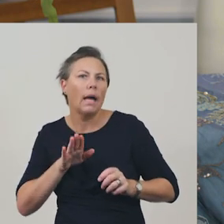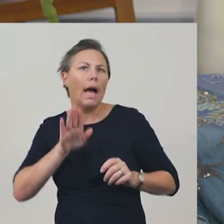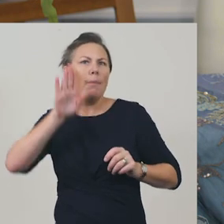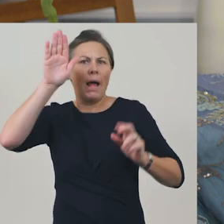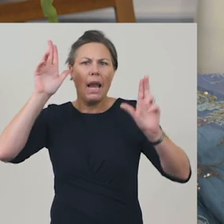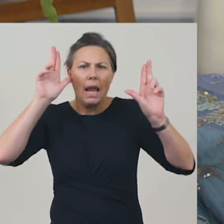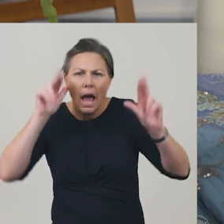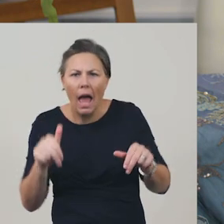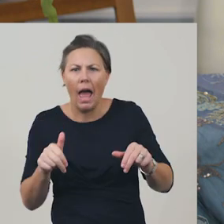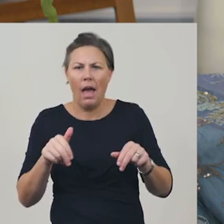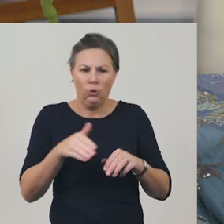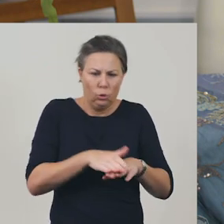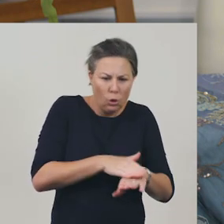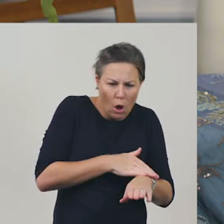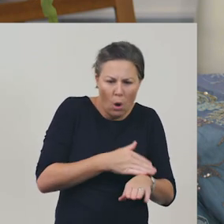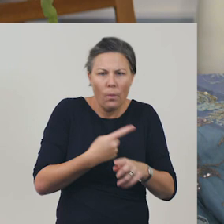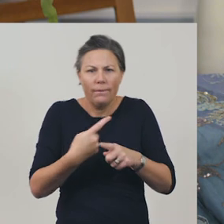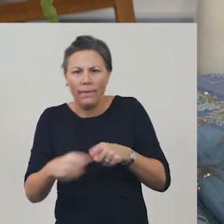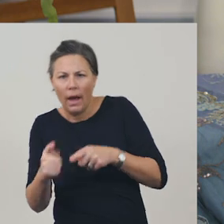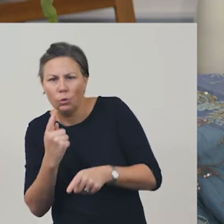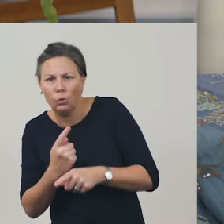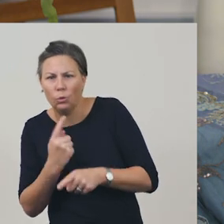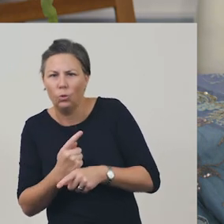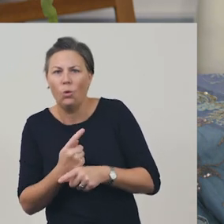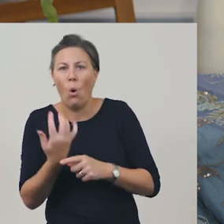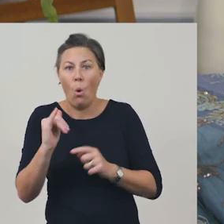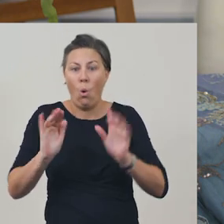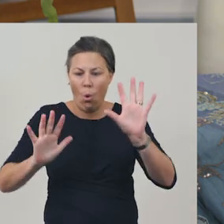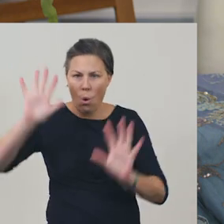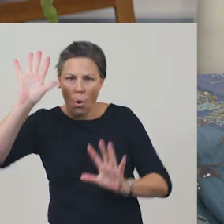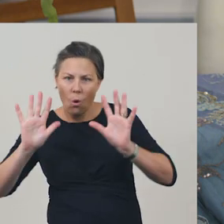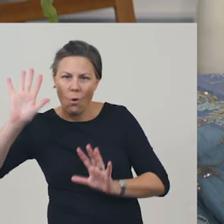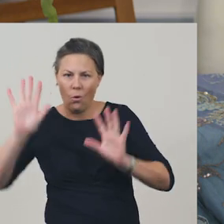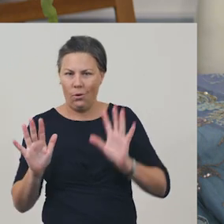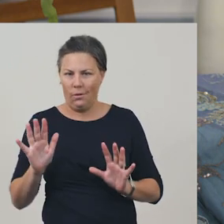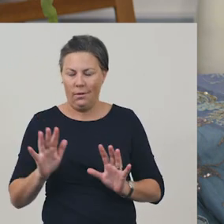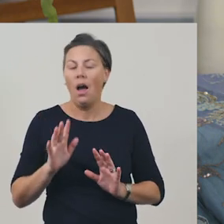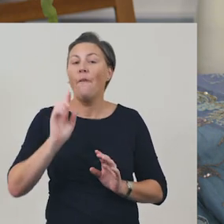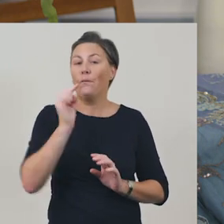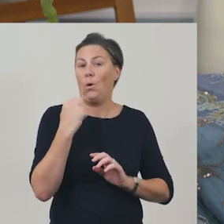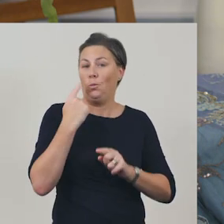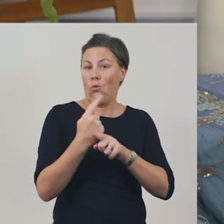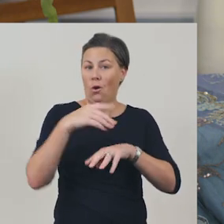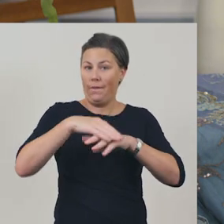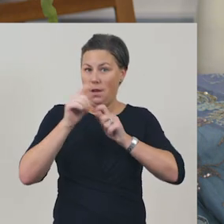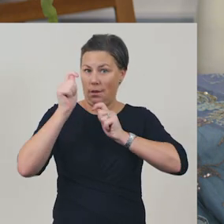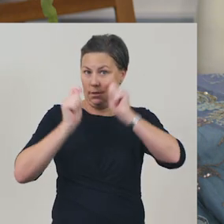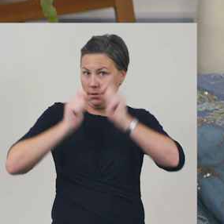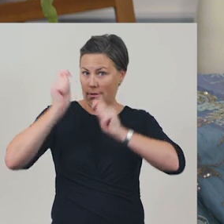Let’s look at facial expressions first. Watch how the look on my face changes, as I show different emotions.